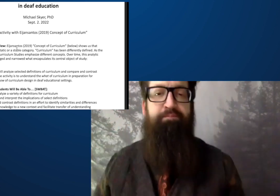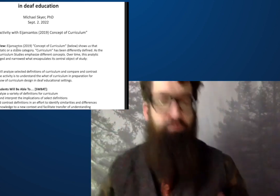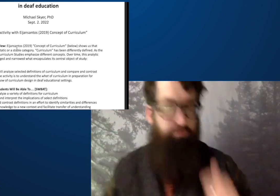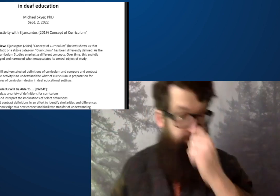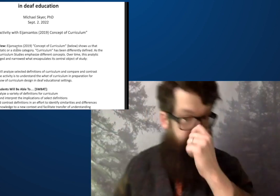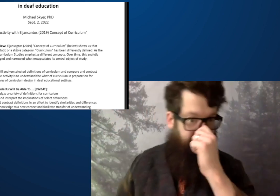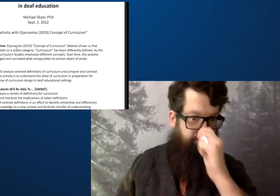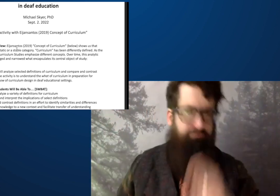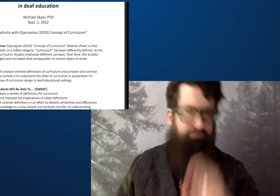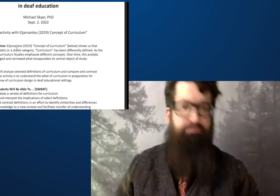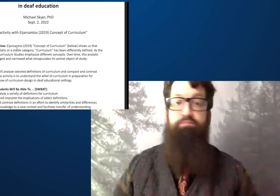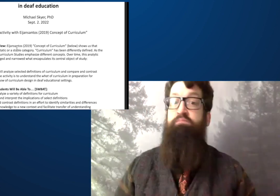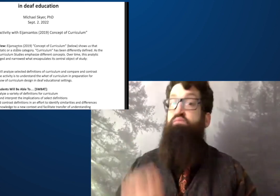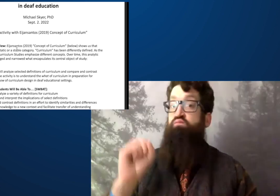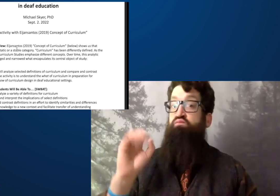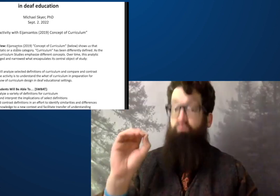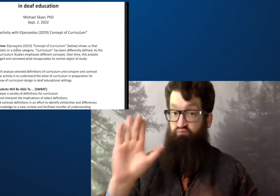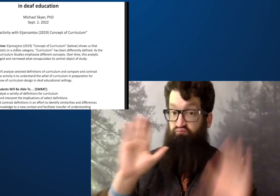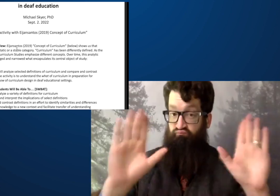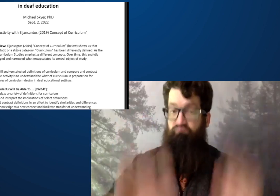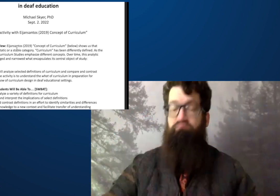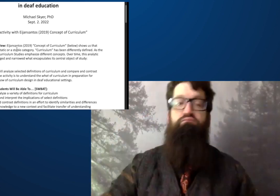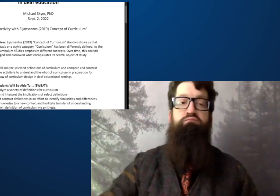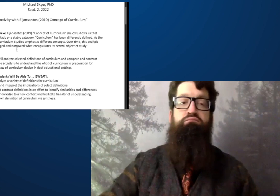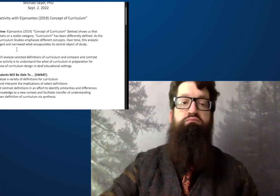we can work together in this zoom environment and we'll do our best.